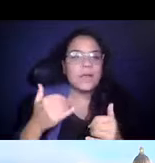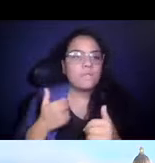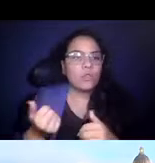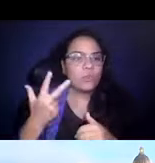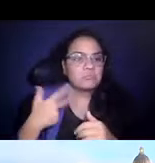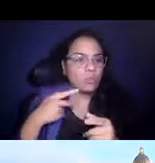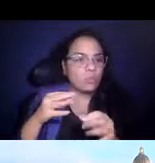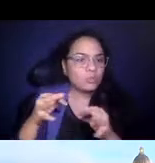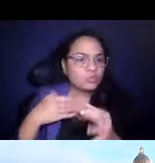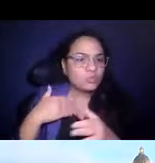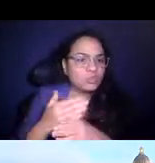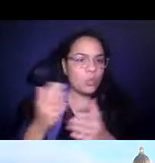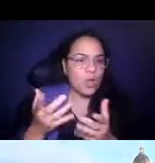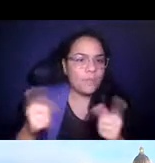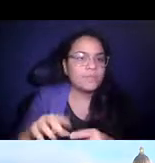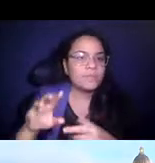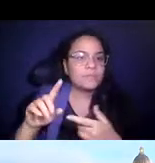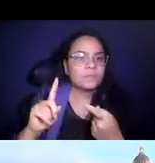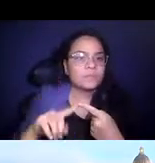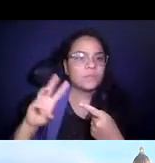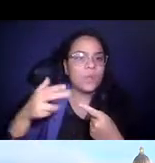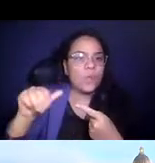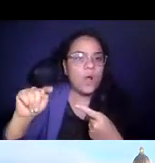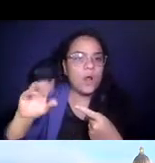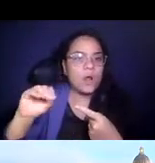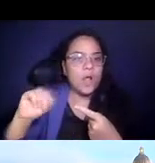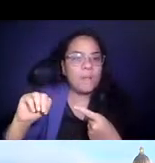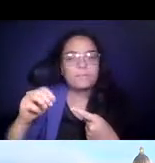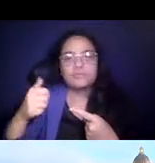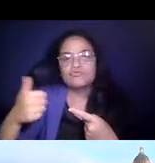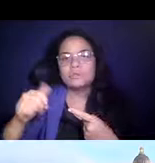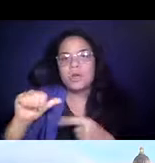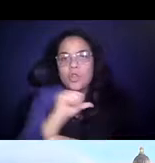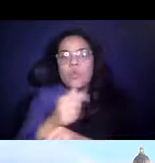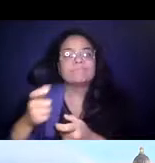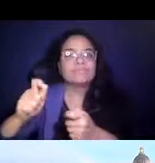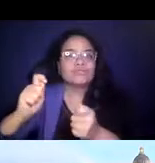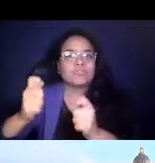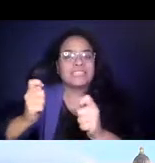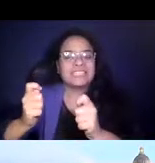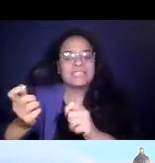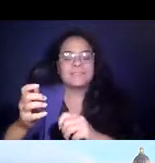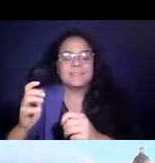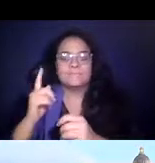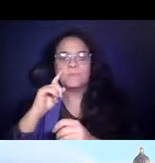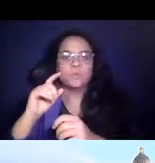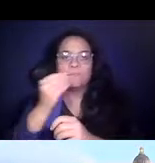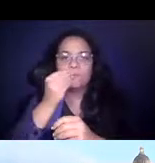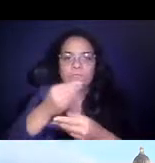14:27:52 What thecop transit authority delivered quibble into food bank deliveries with to